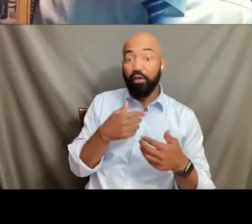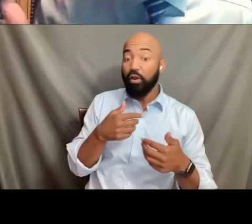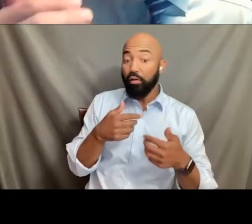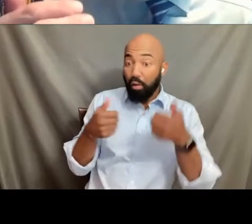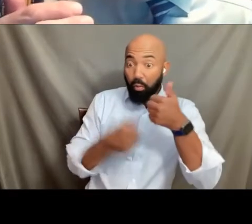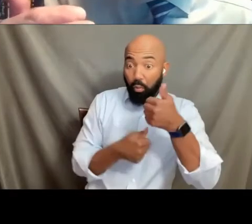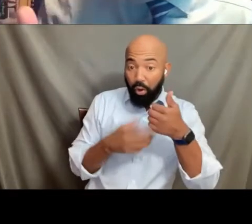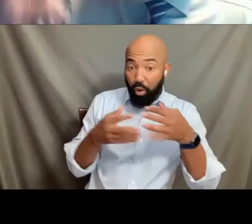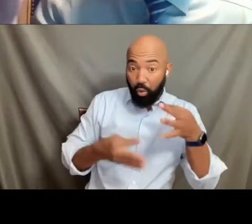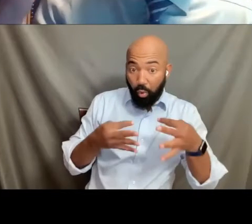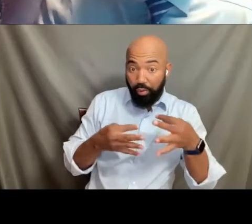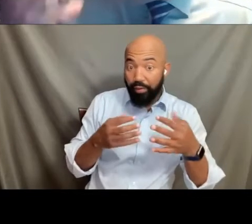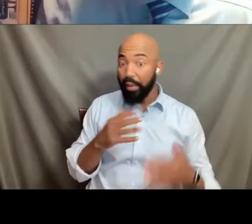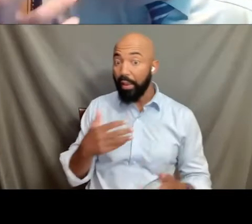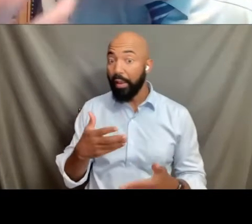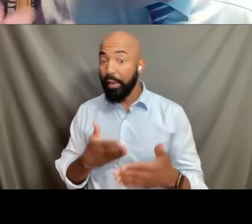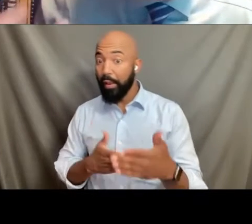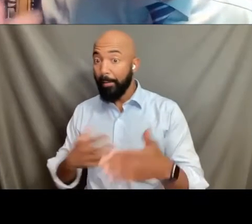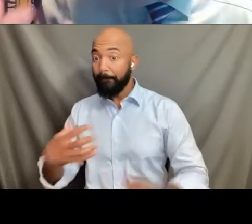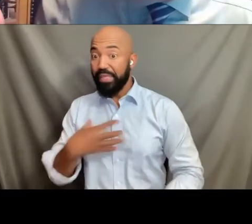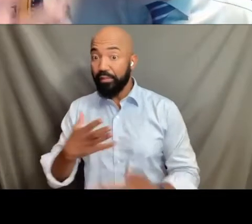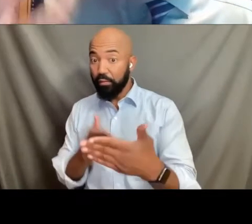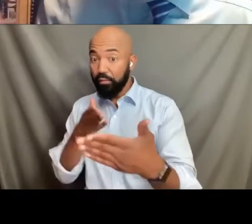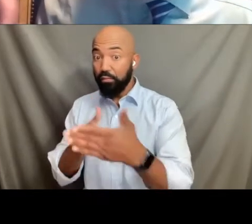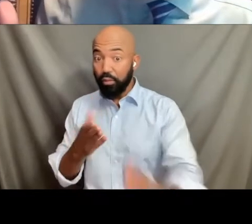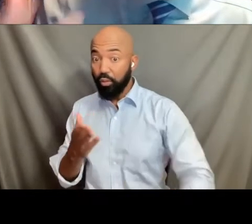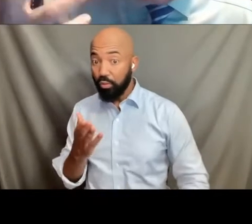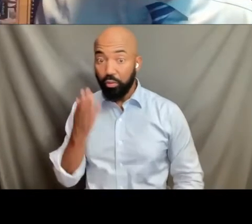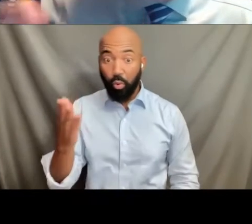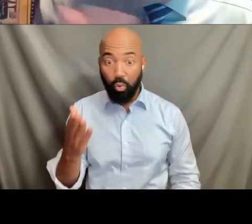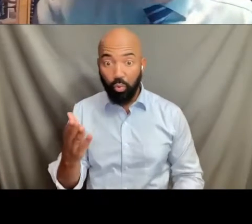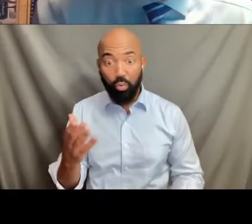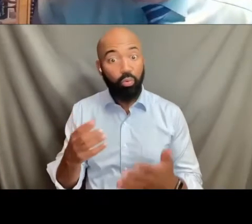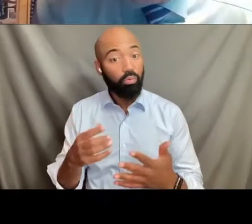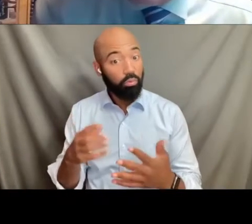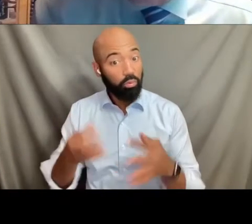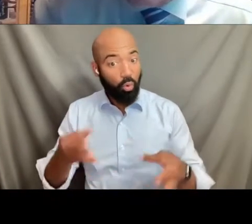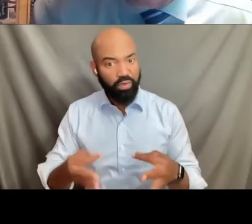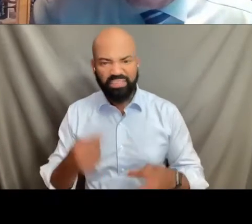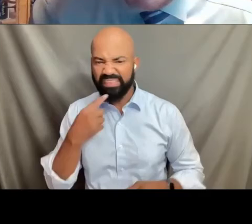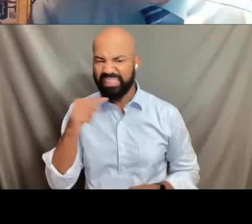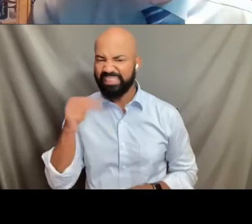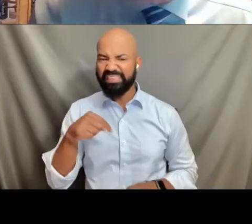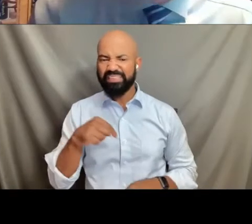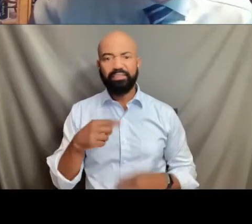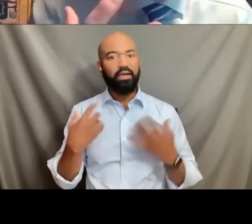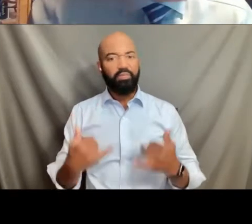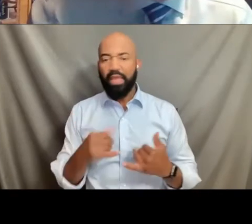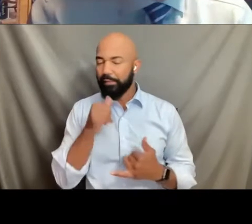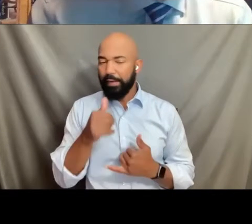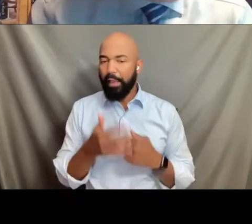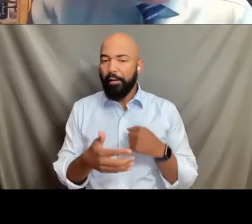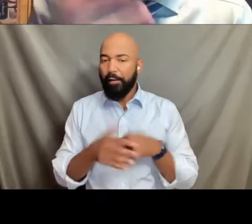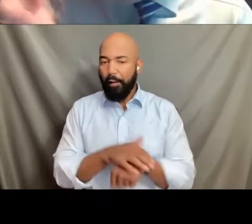both of which has said this major civil rights law doesn't in fact cover the transgender community and provides protection.